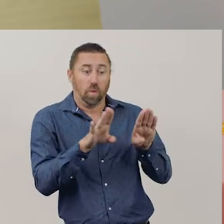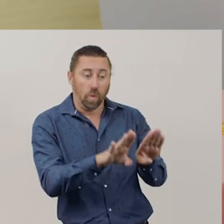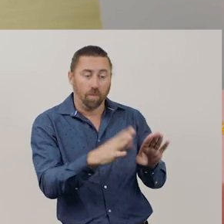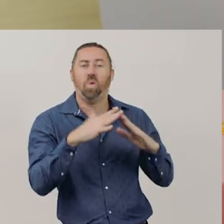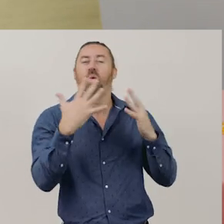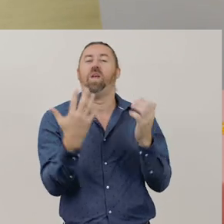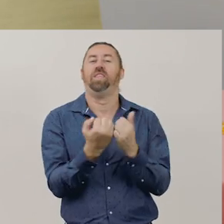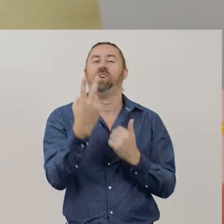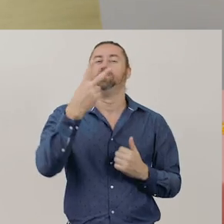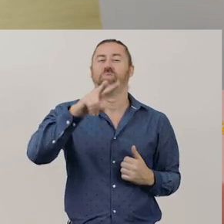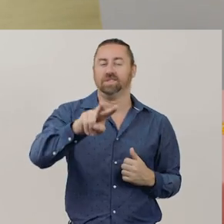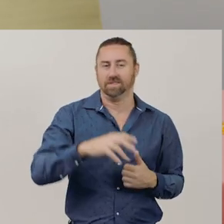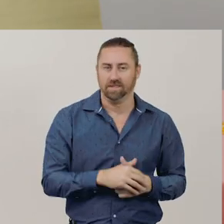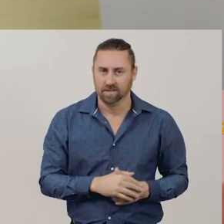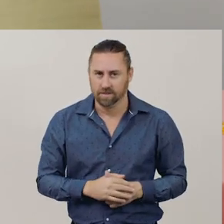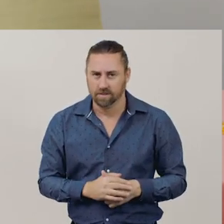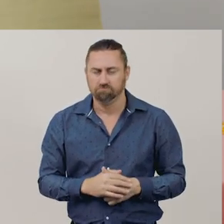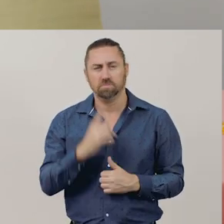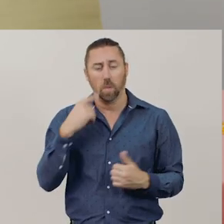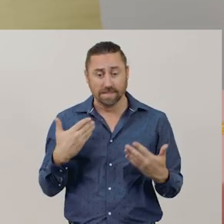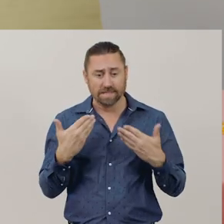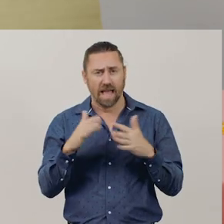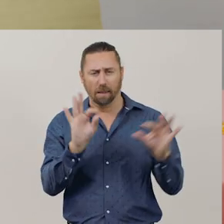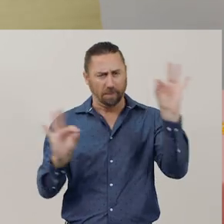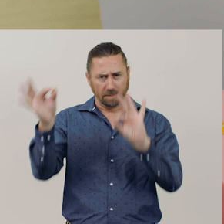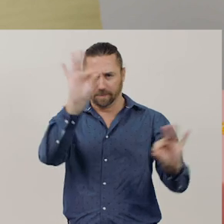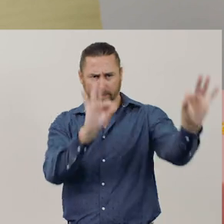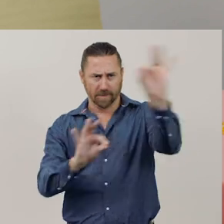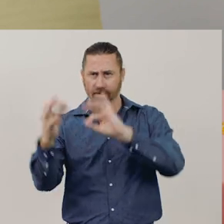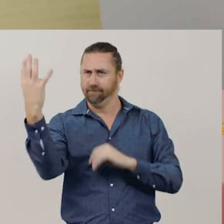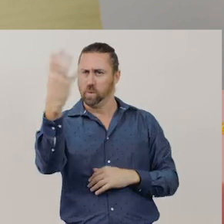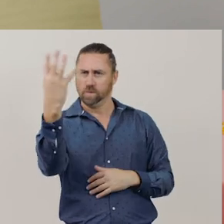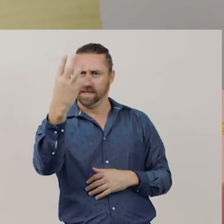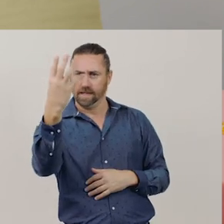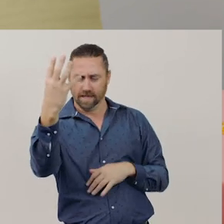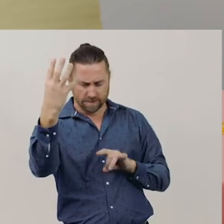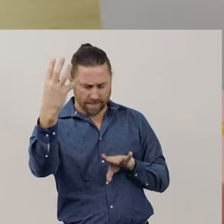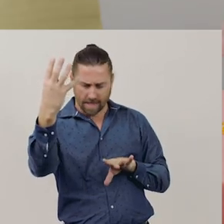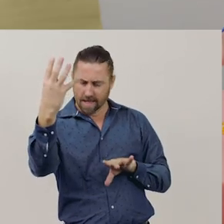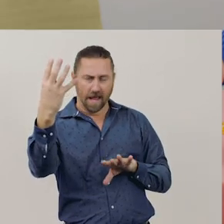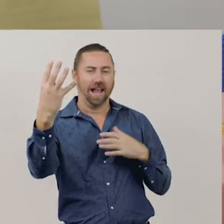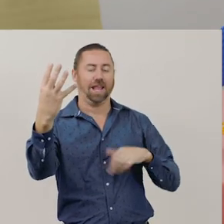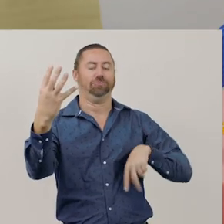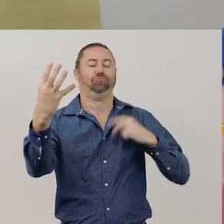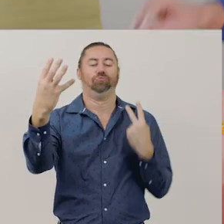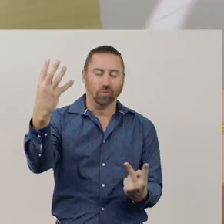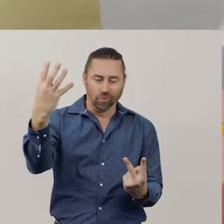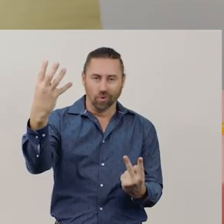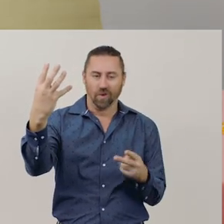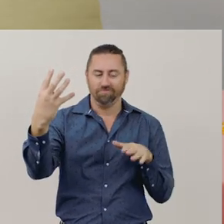As the whole amount of bees is 14, I know I'll need a double tens frame to solve the problem.